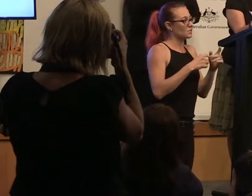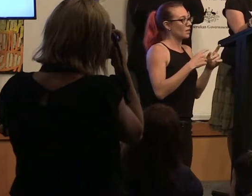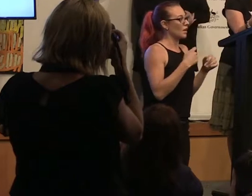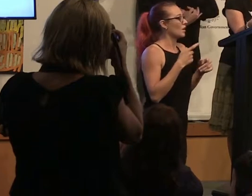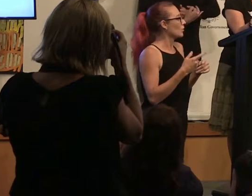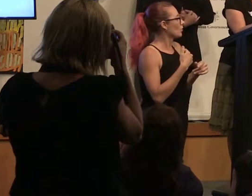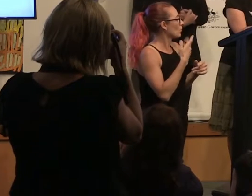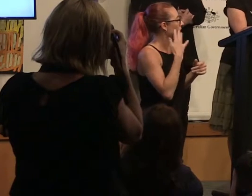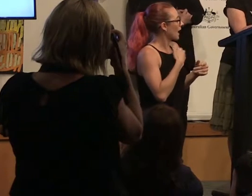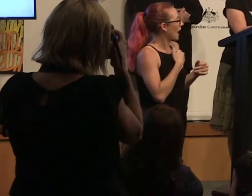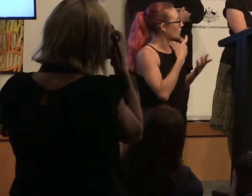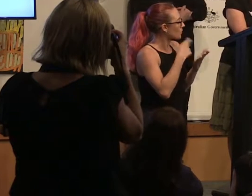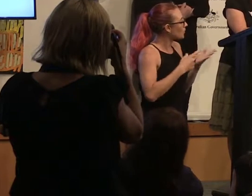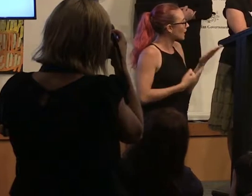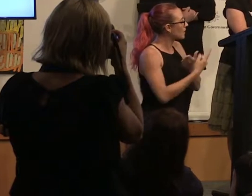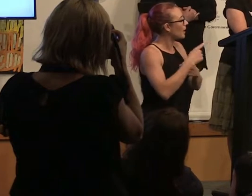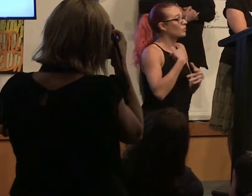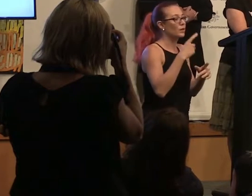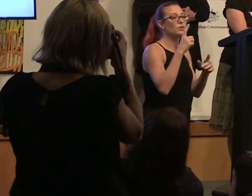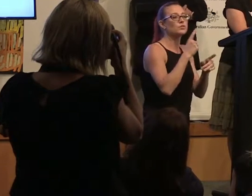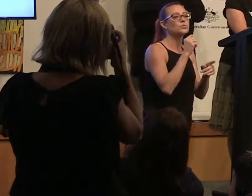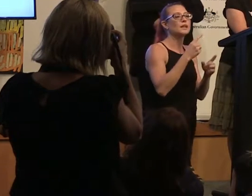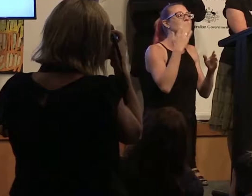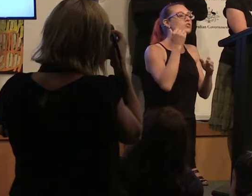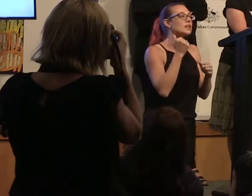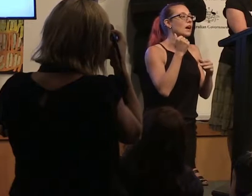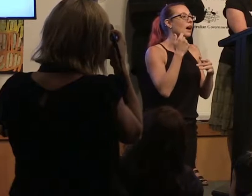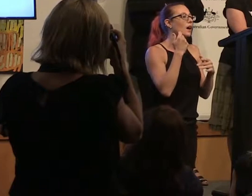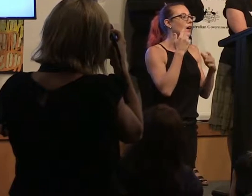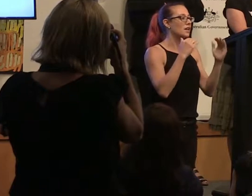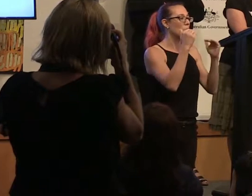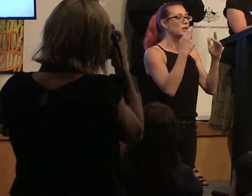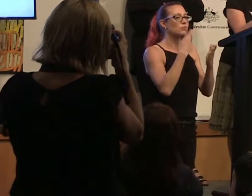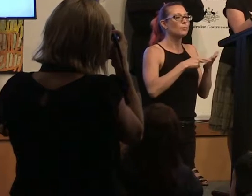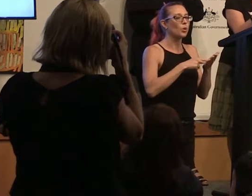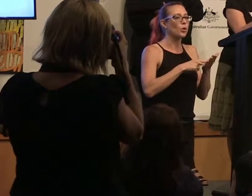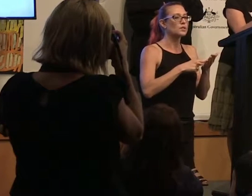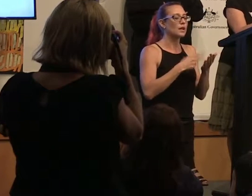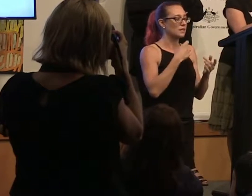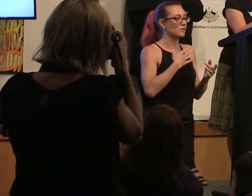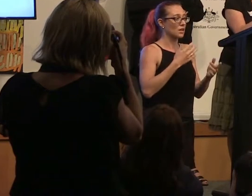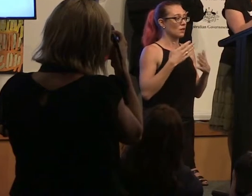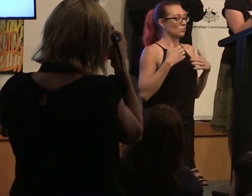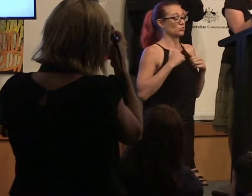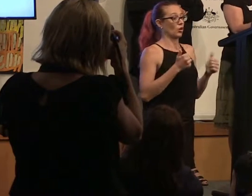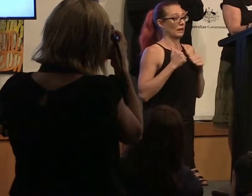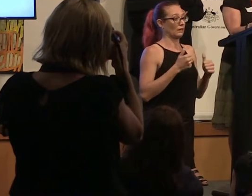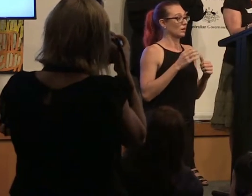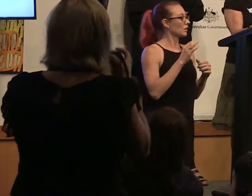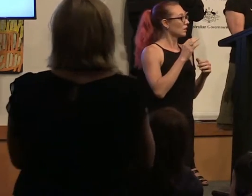the middle of doing our gender equality report ourselves and it was shocking. It wasn't unconscious bias, but it was just unconscious. Why